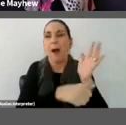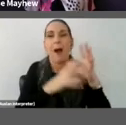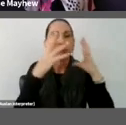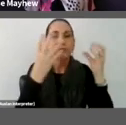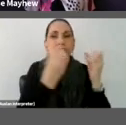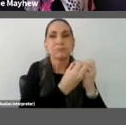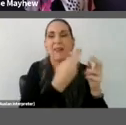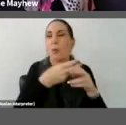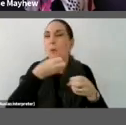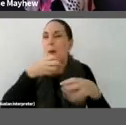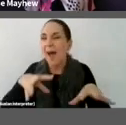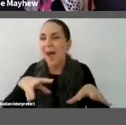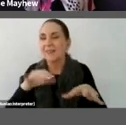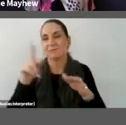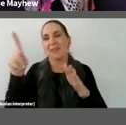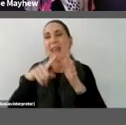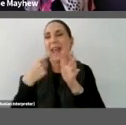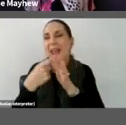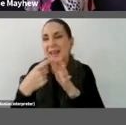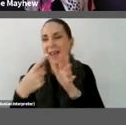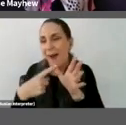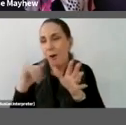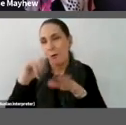the ekka and the Easter Show.